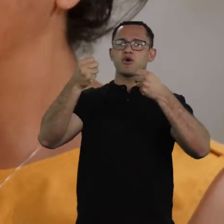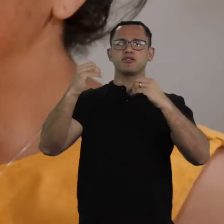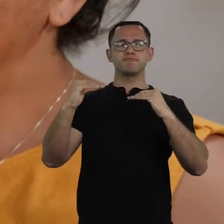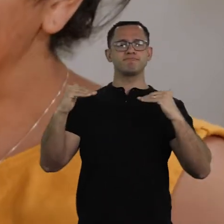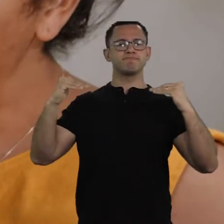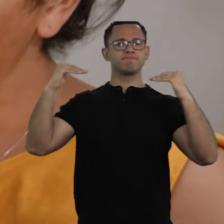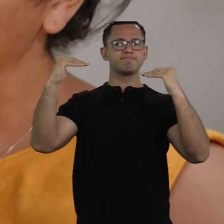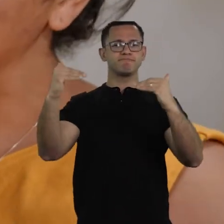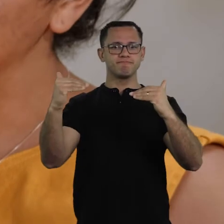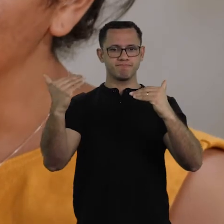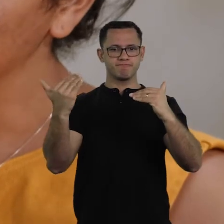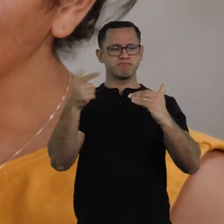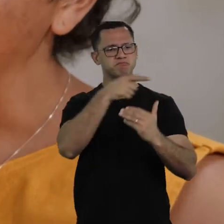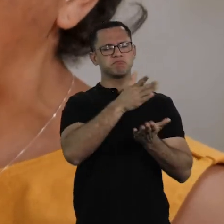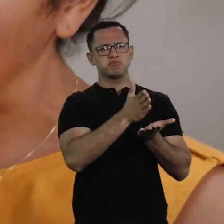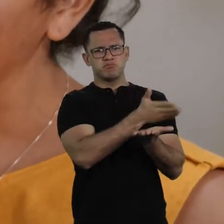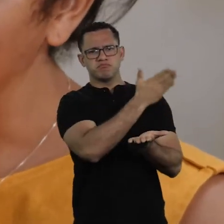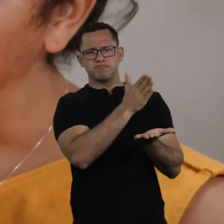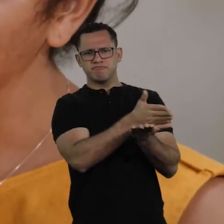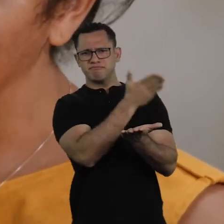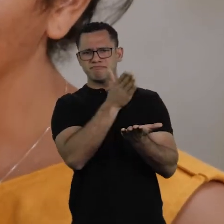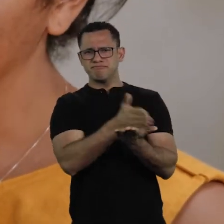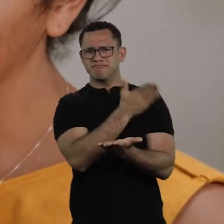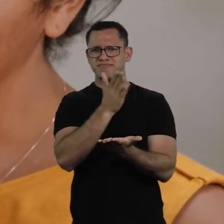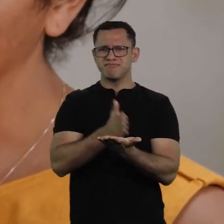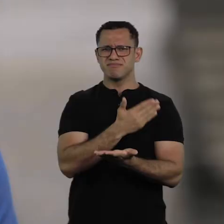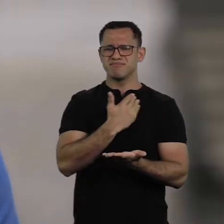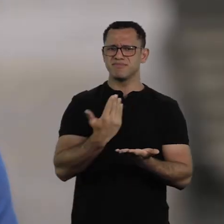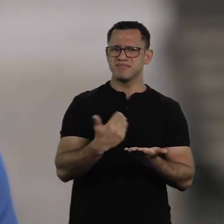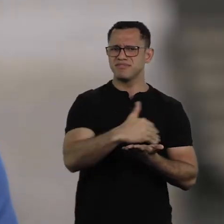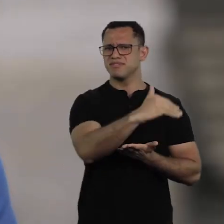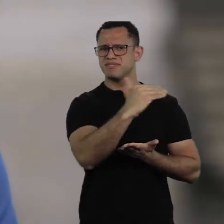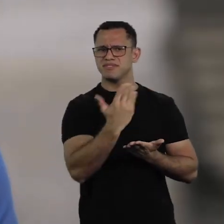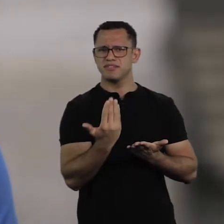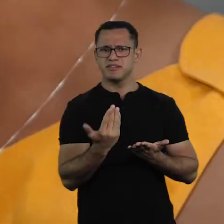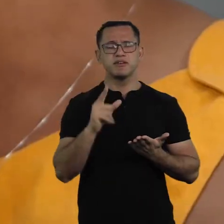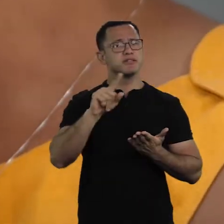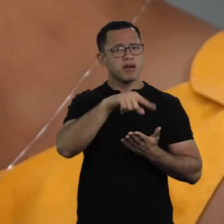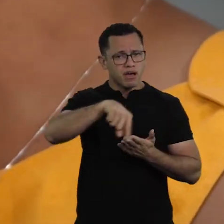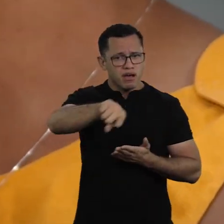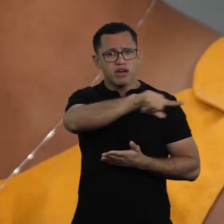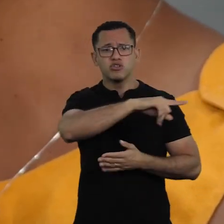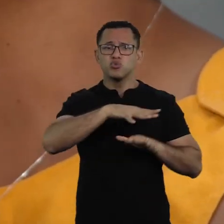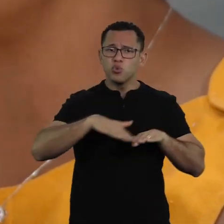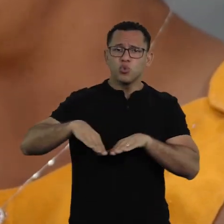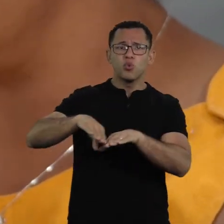and not allow other people to be free. Absolutely. And I hoped